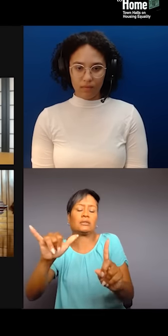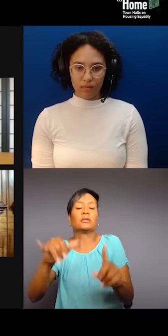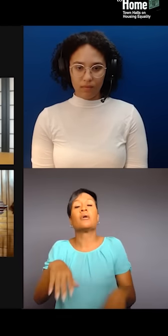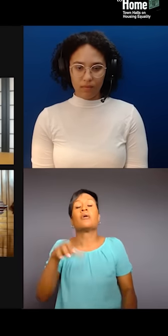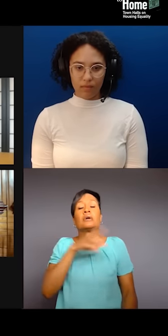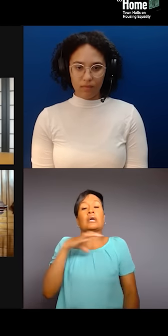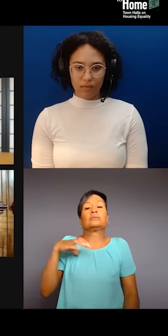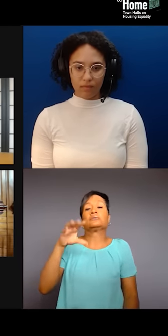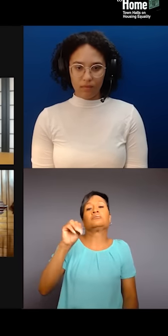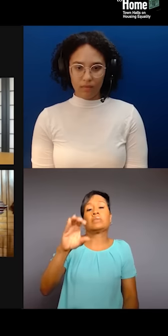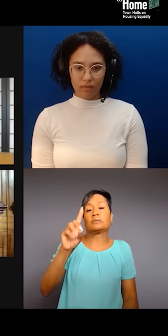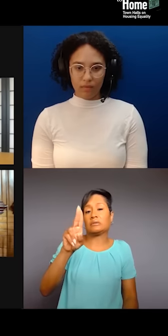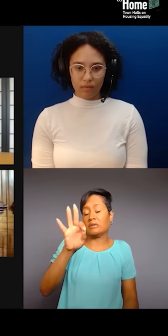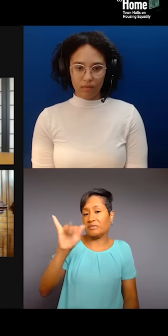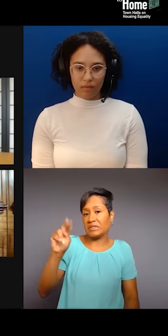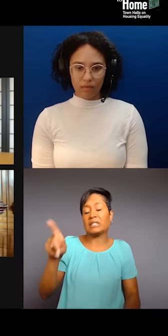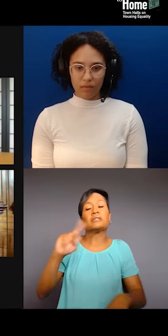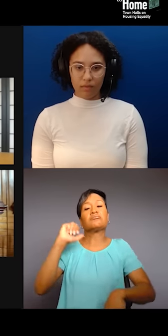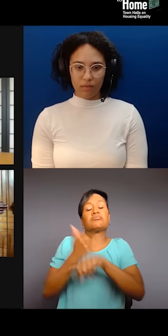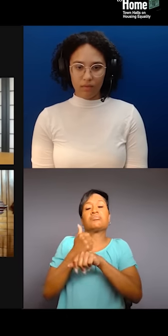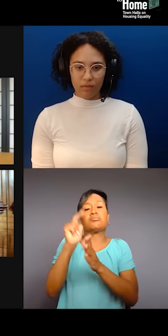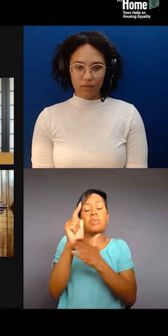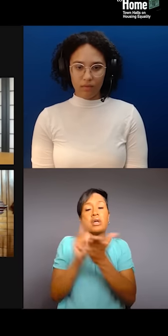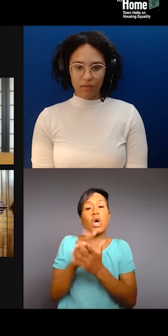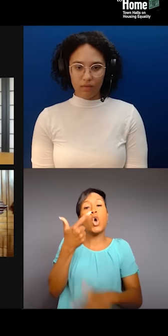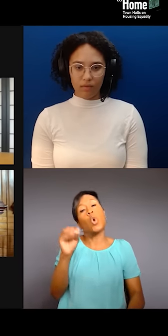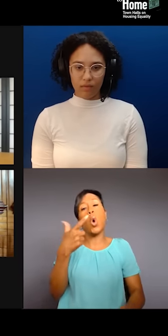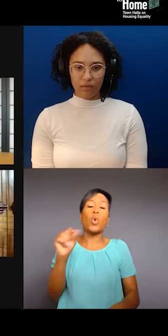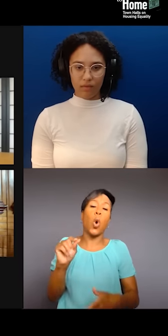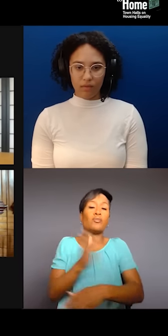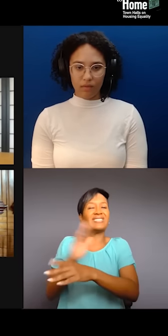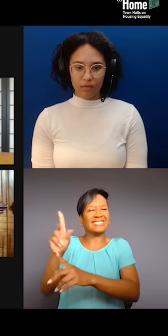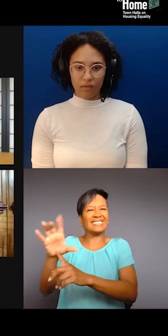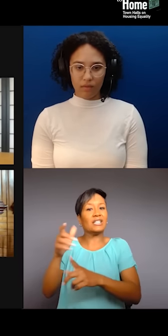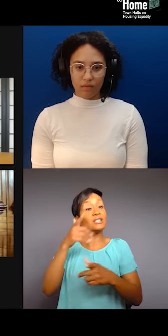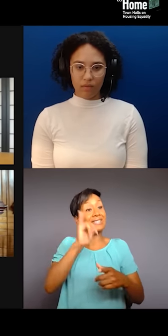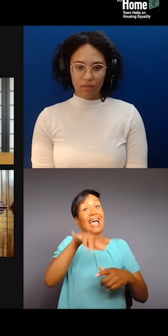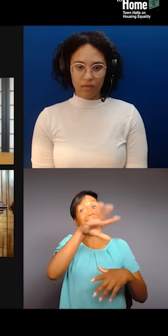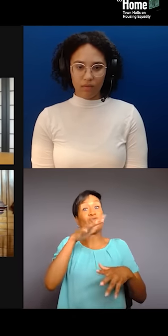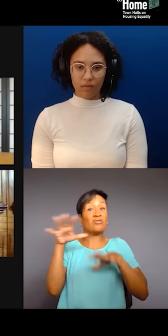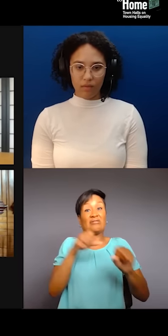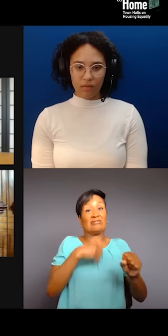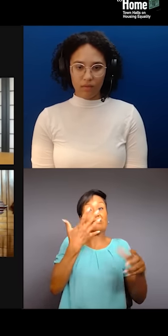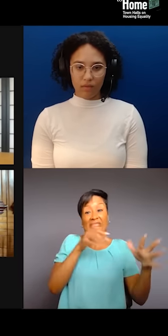that made Go-Go DC's official music. That was the music that they tried to mute. We also pushed policy that...